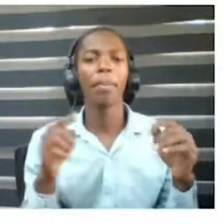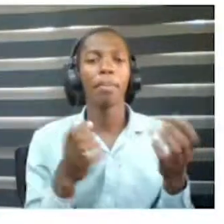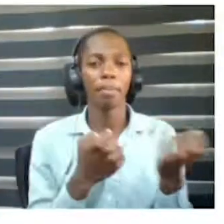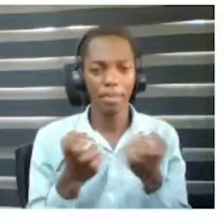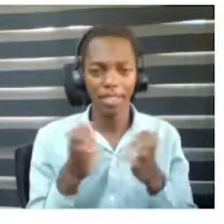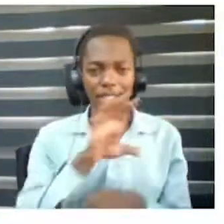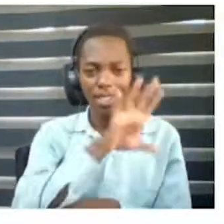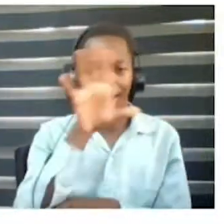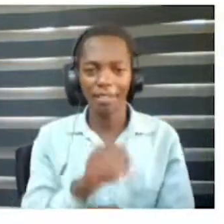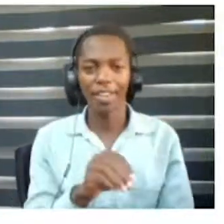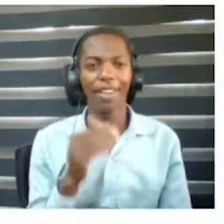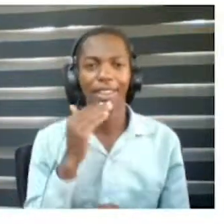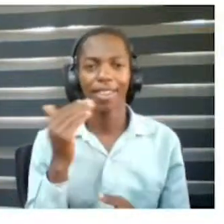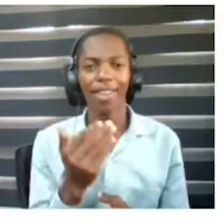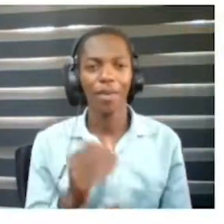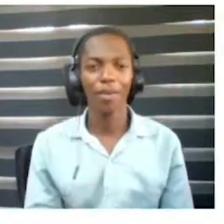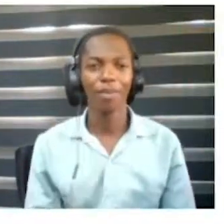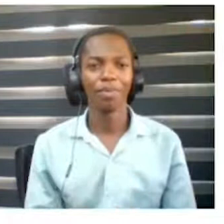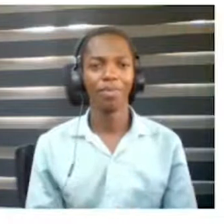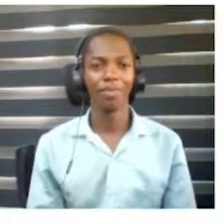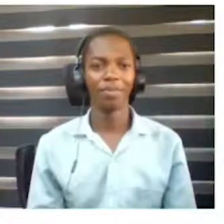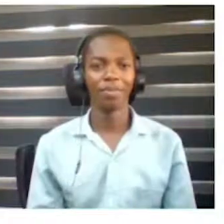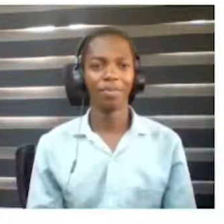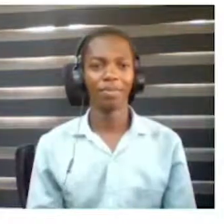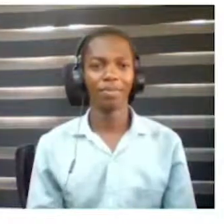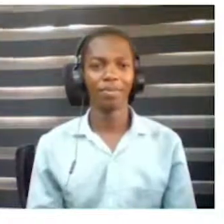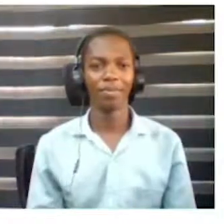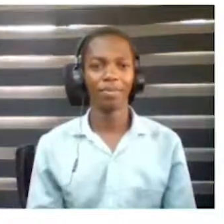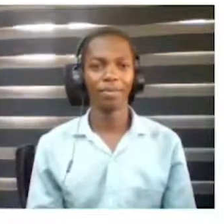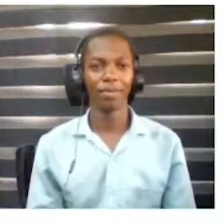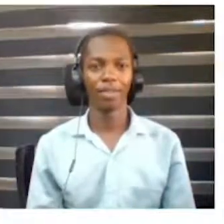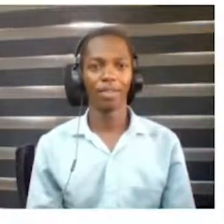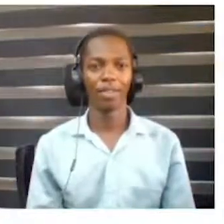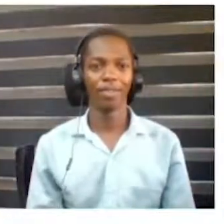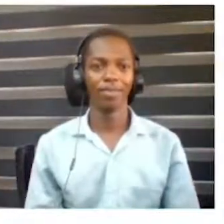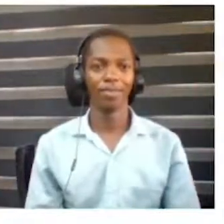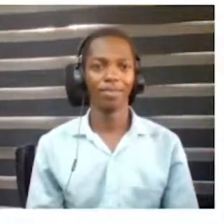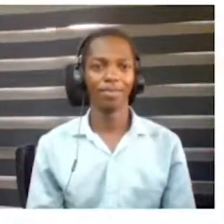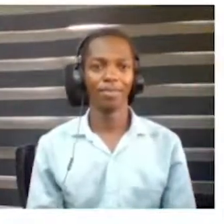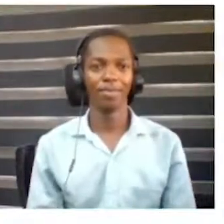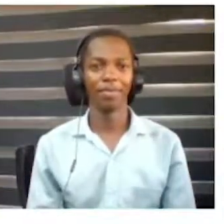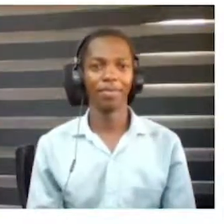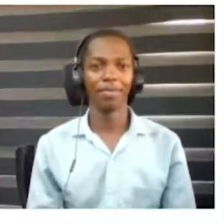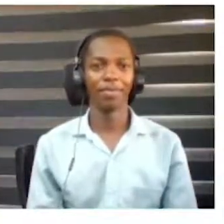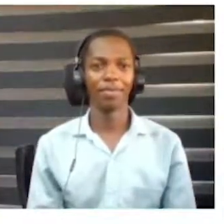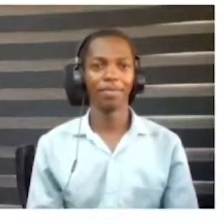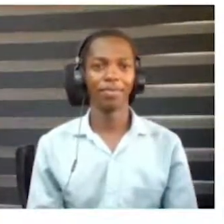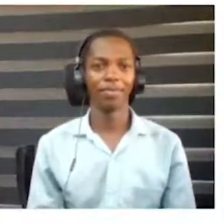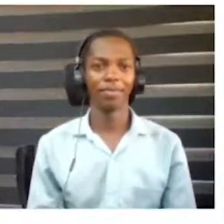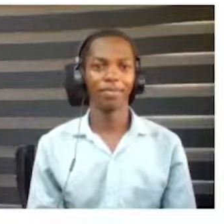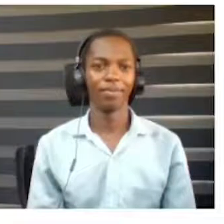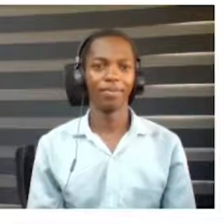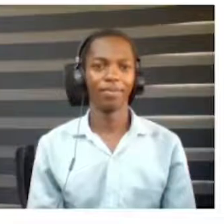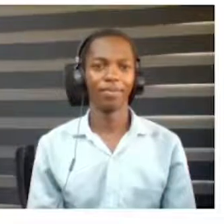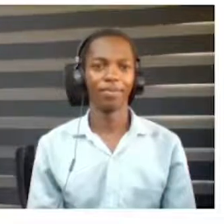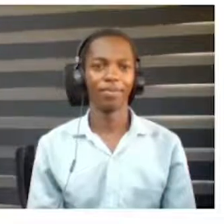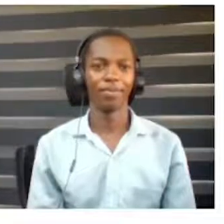Welcome to fingerspelling pro for kids.